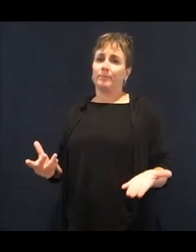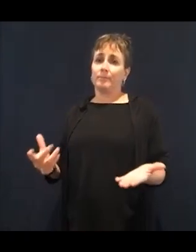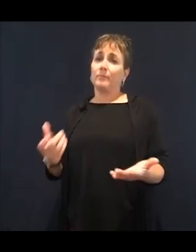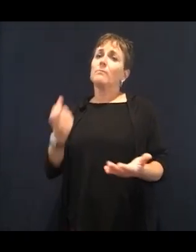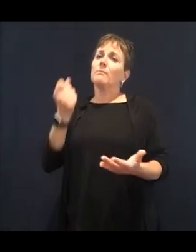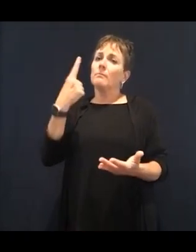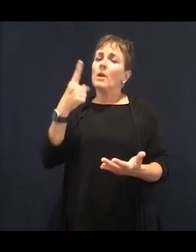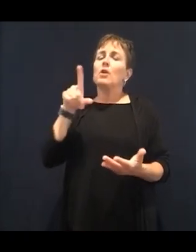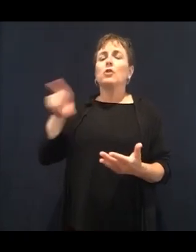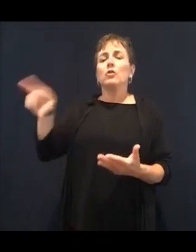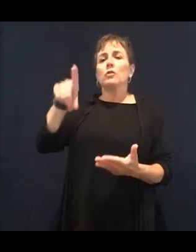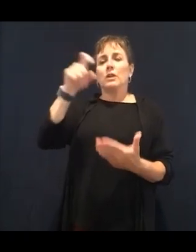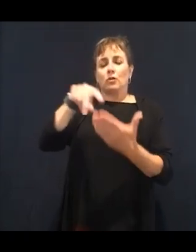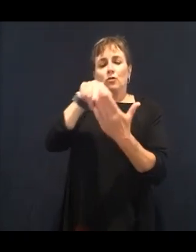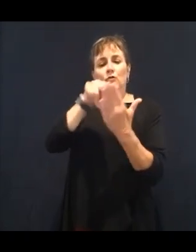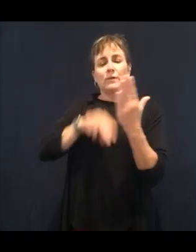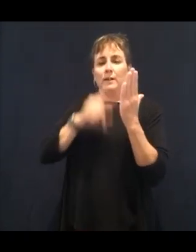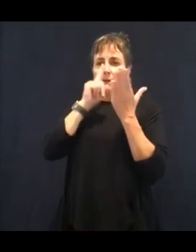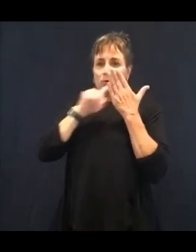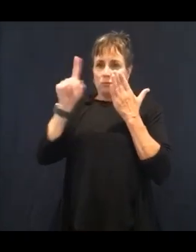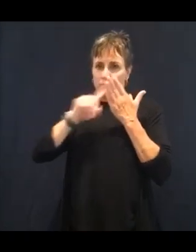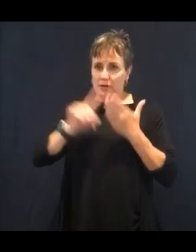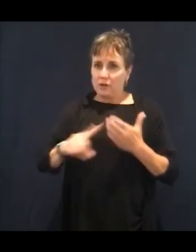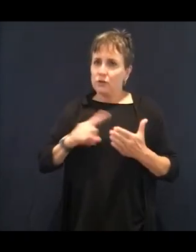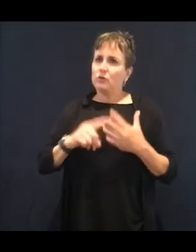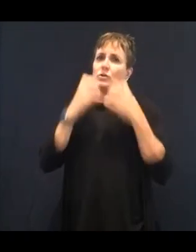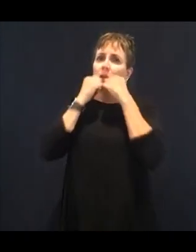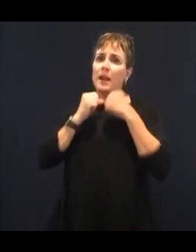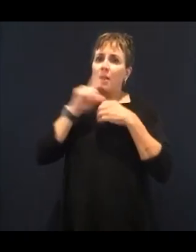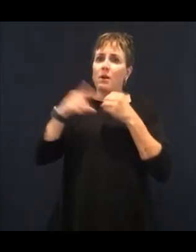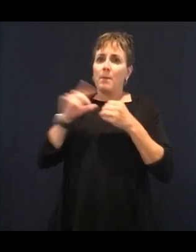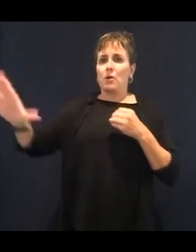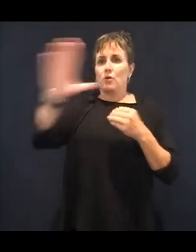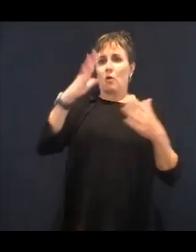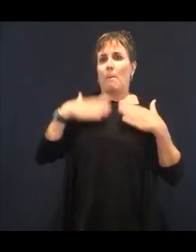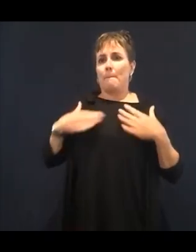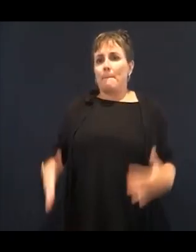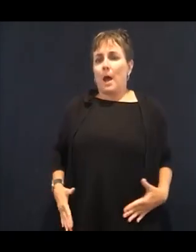into stuff and to understand and I know I'm using silliness here when I'm putting